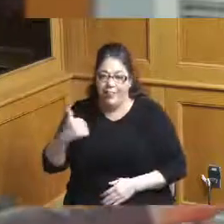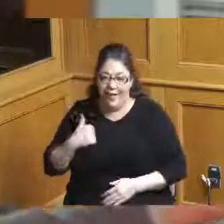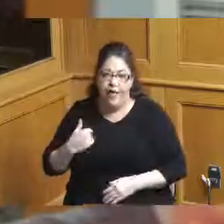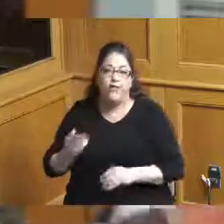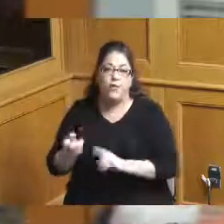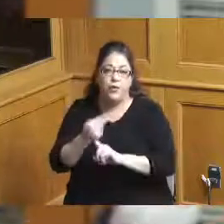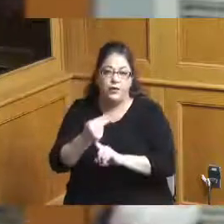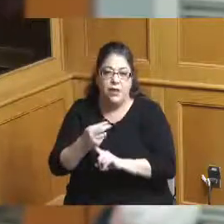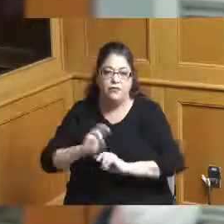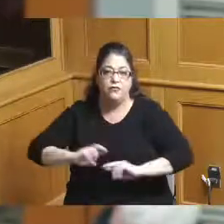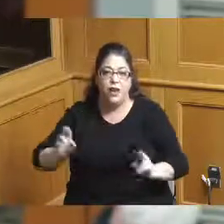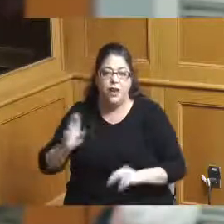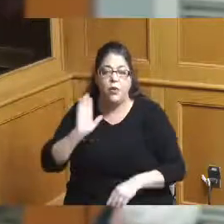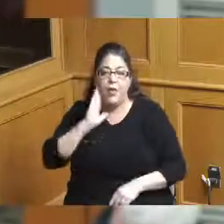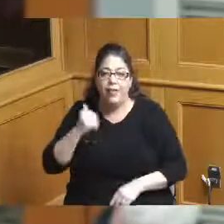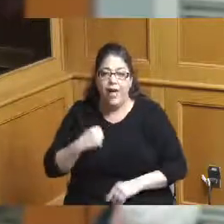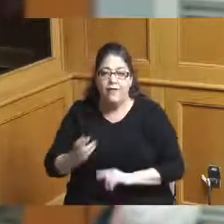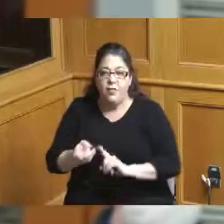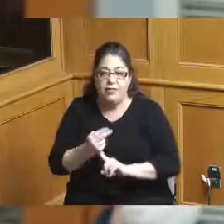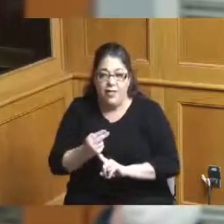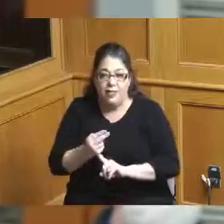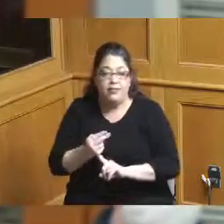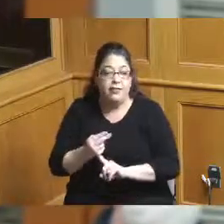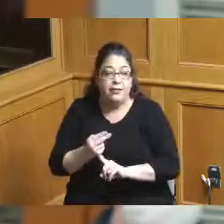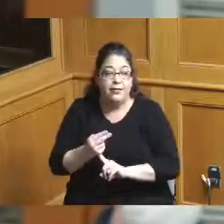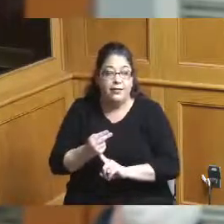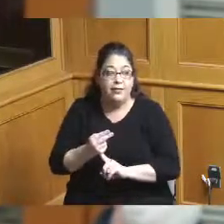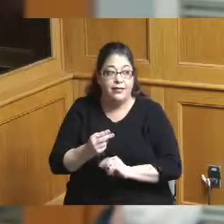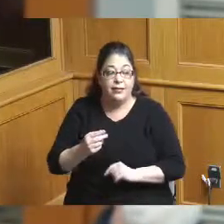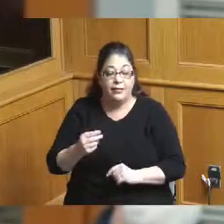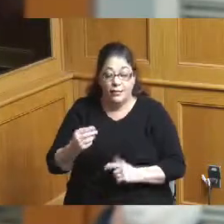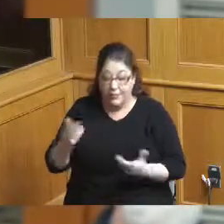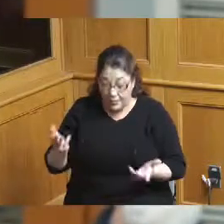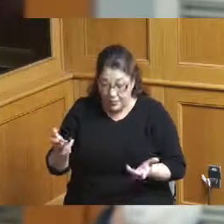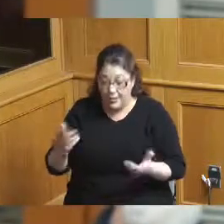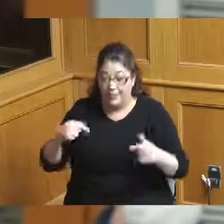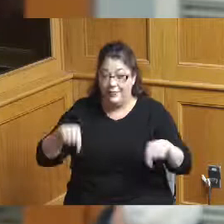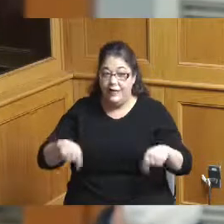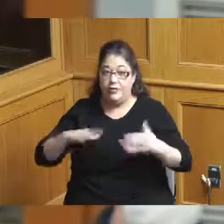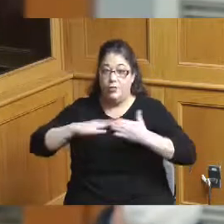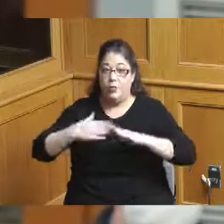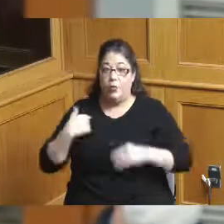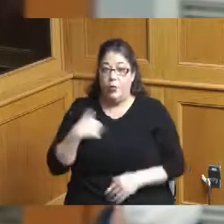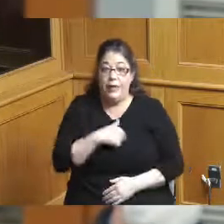I think we're going to get the hotel because at the end of the day as a community we need it since